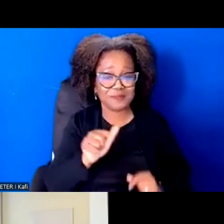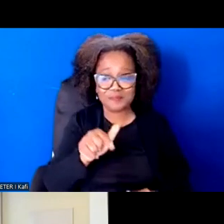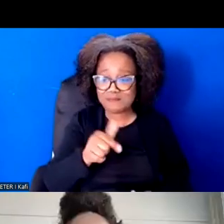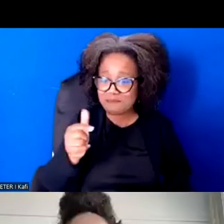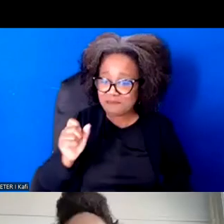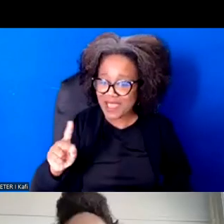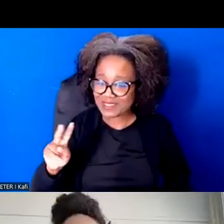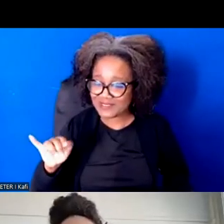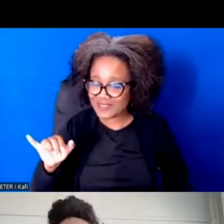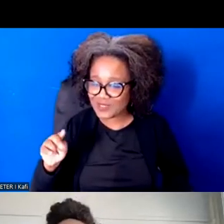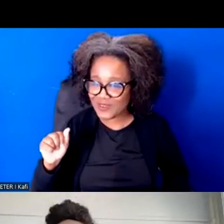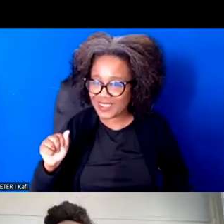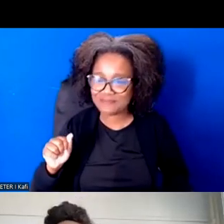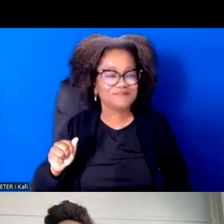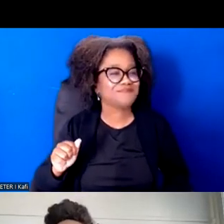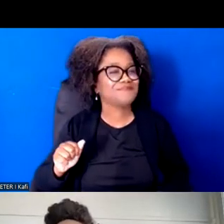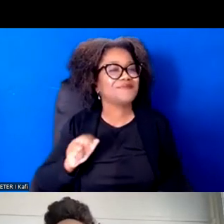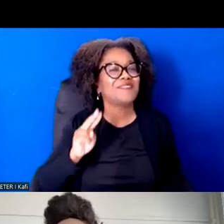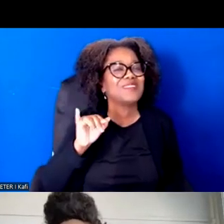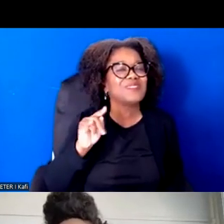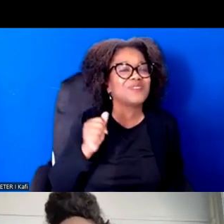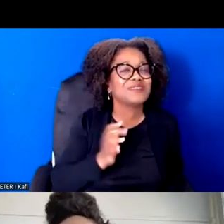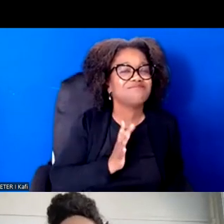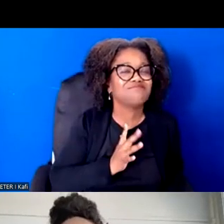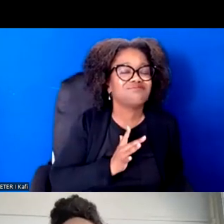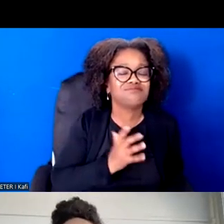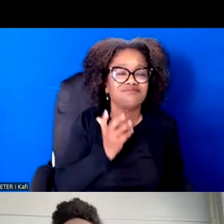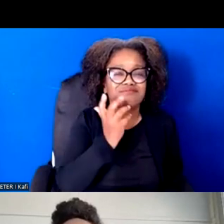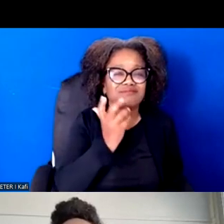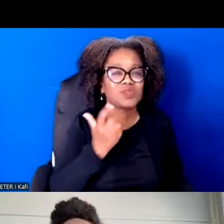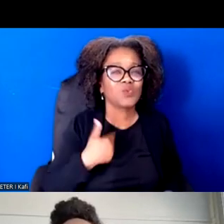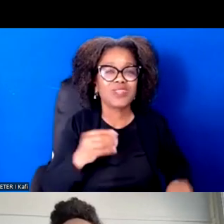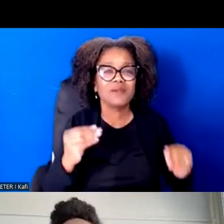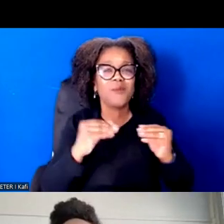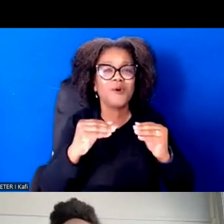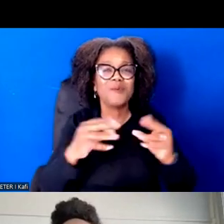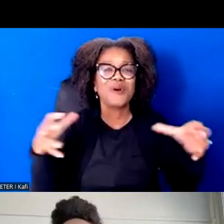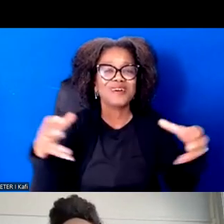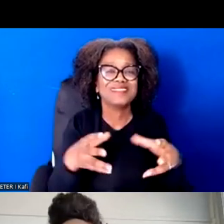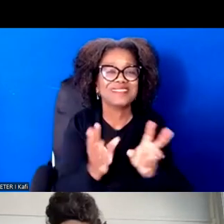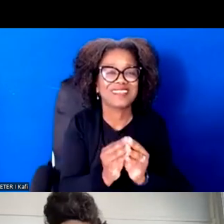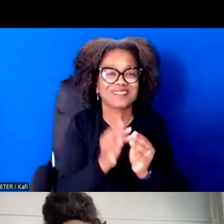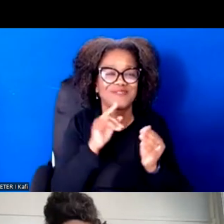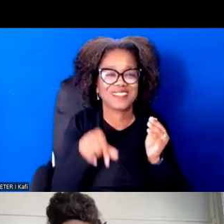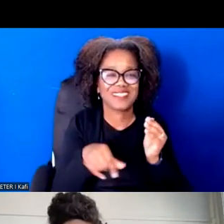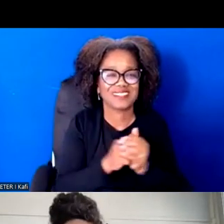We need multiple sessions of this. There's so much richness in what each of you shared.